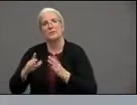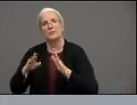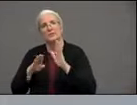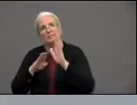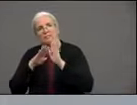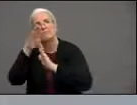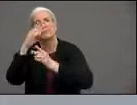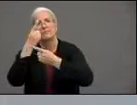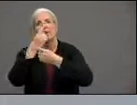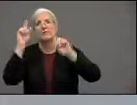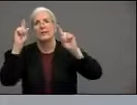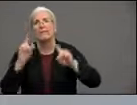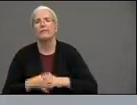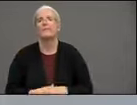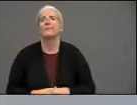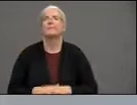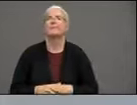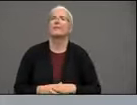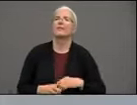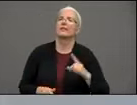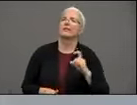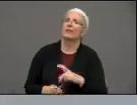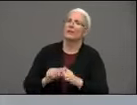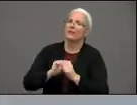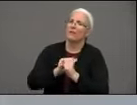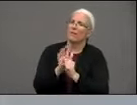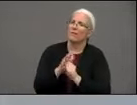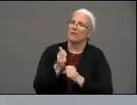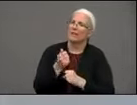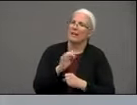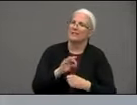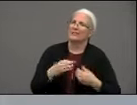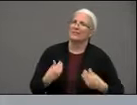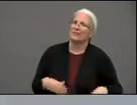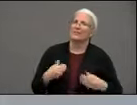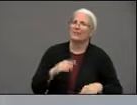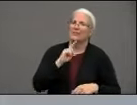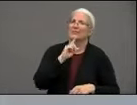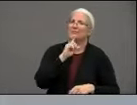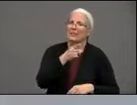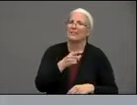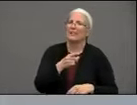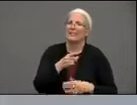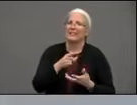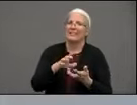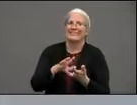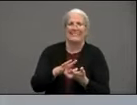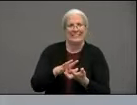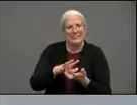COVID-19 has has just destroyed